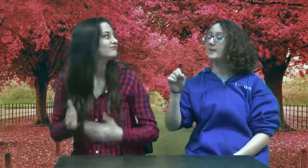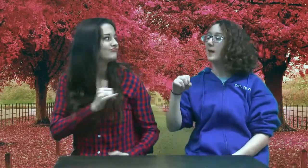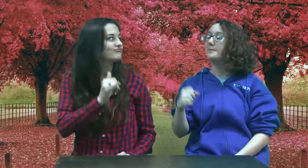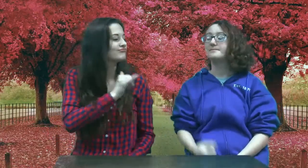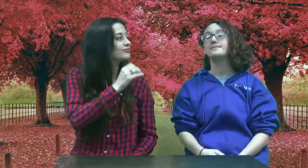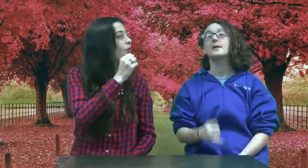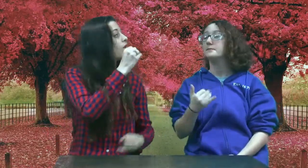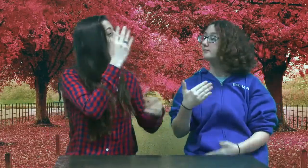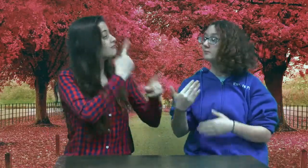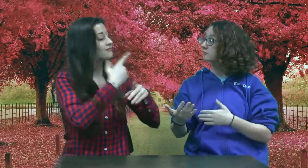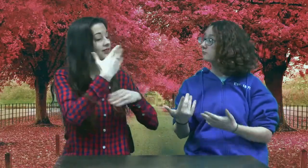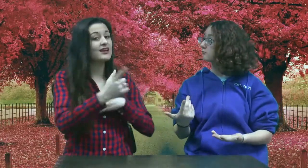What’s next?